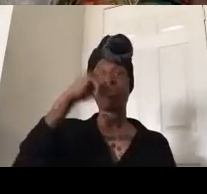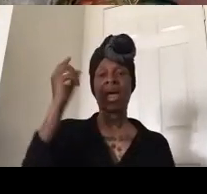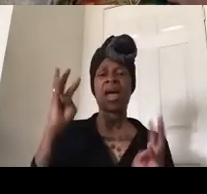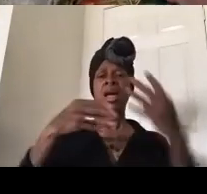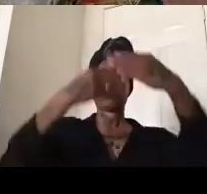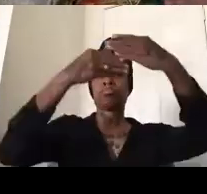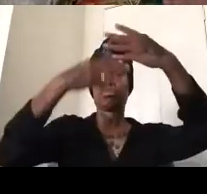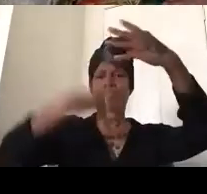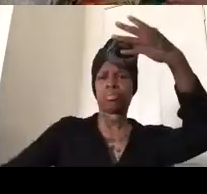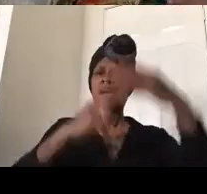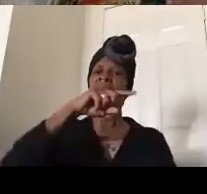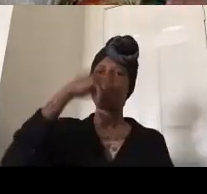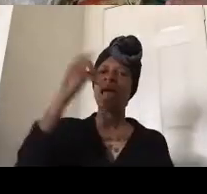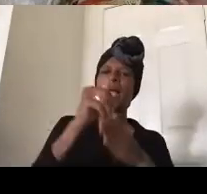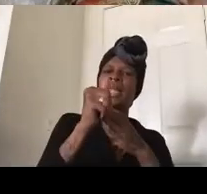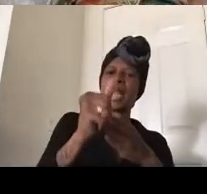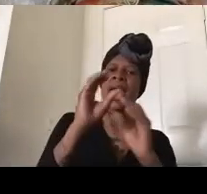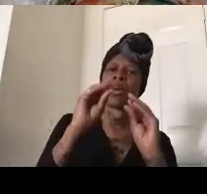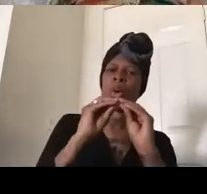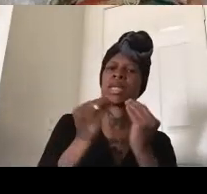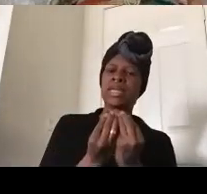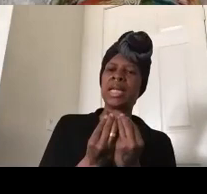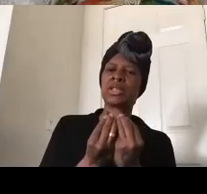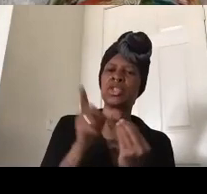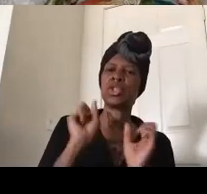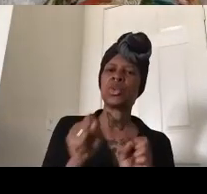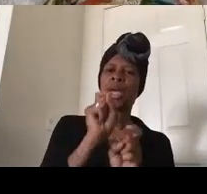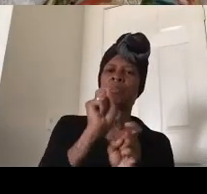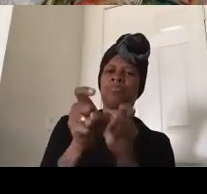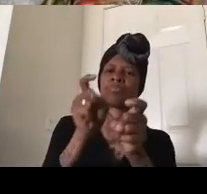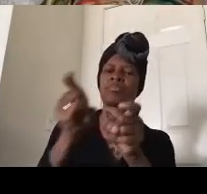of black led organizations um that you can contribute to